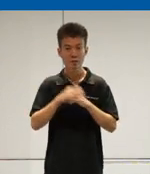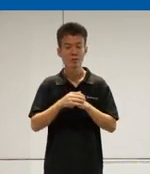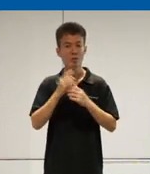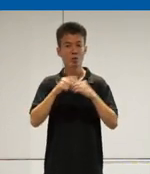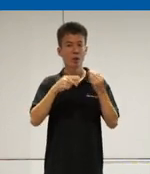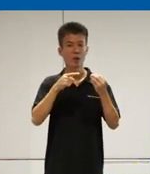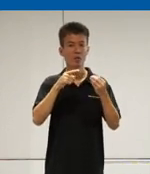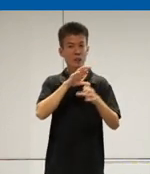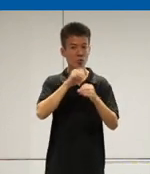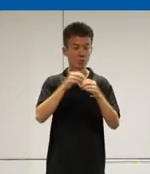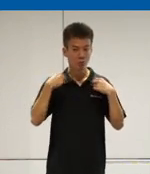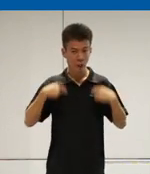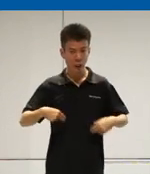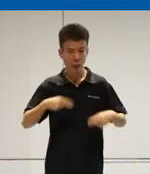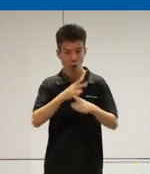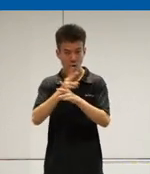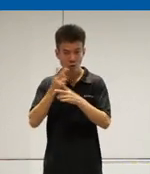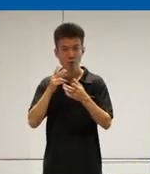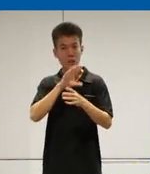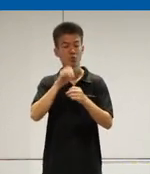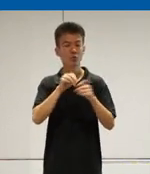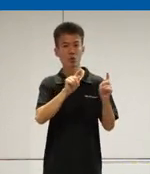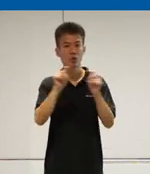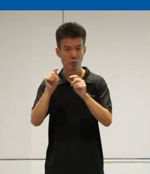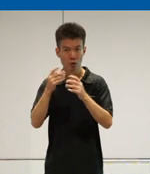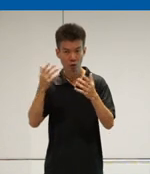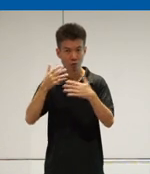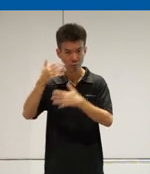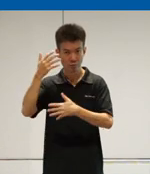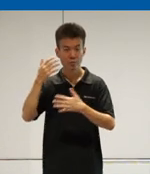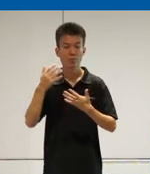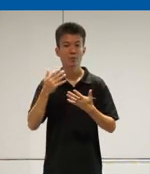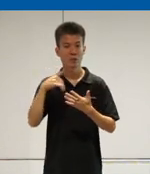Healthcare what about inclusive Transportation there's a lot of things that uh still need to